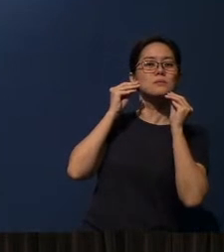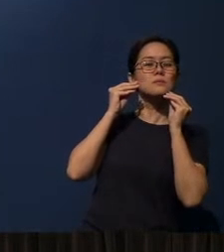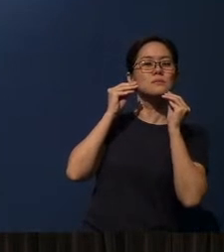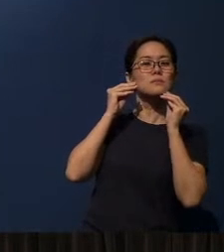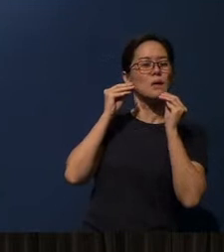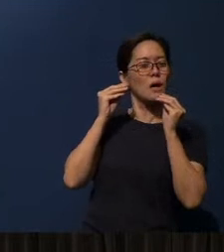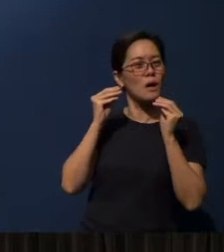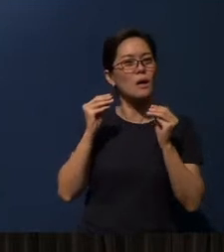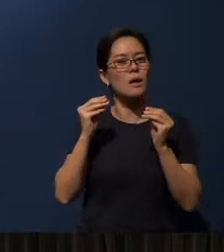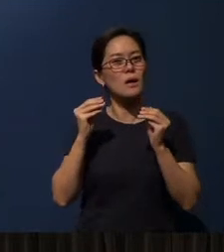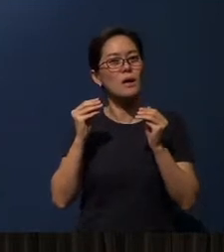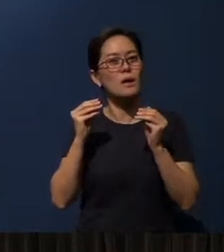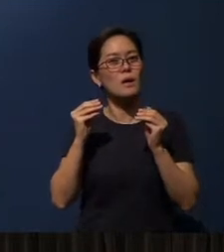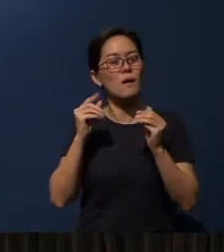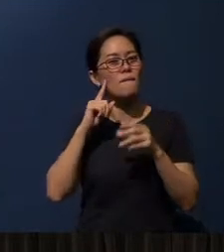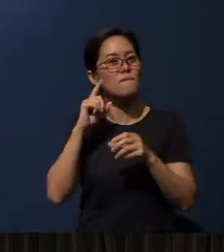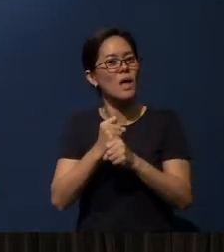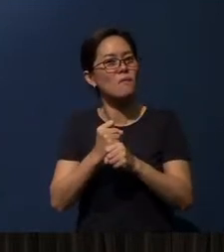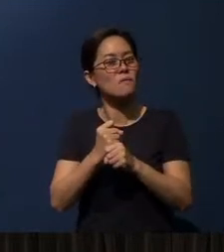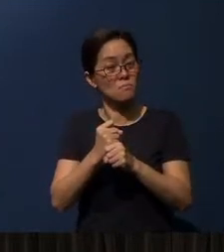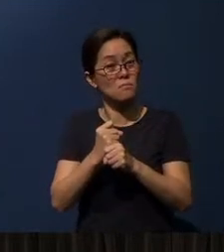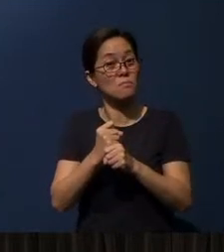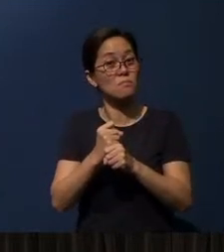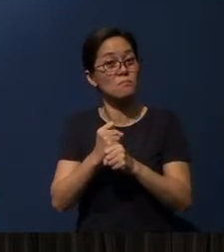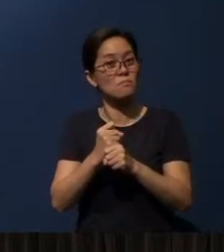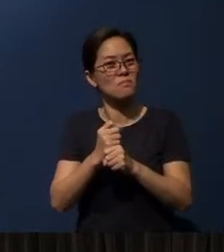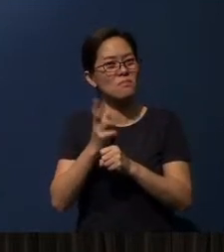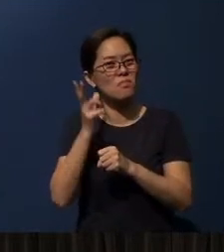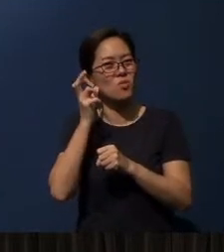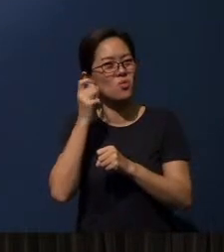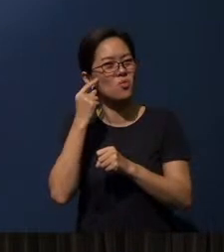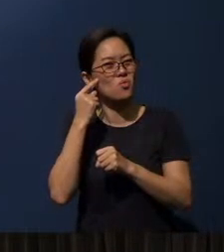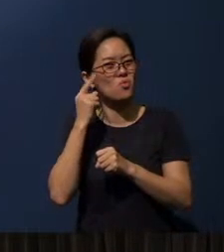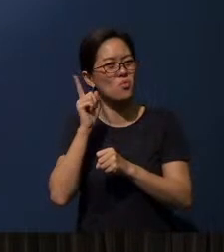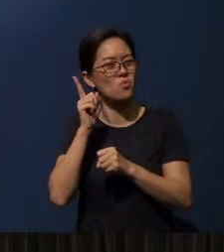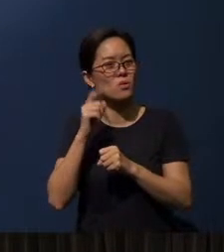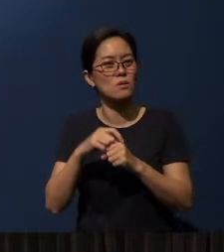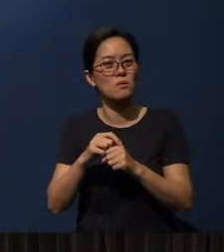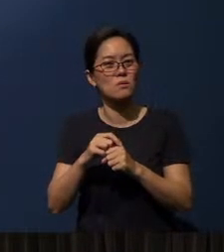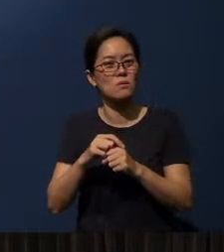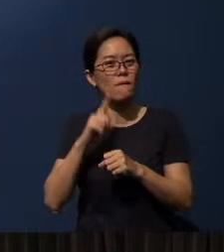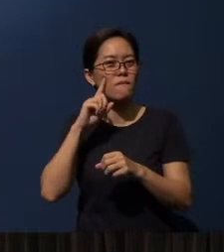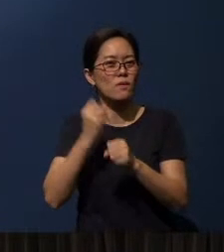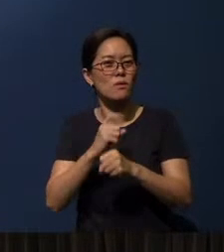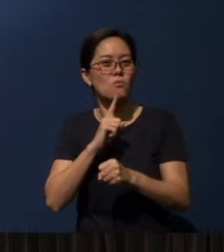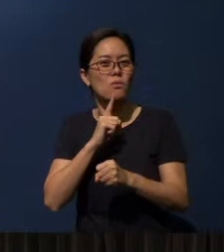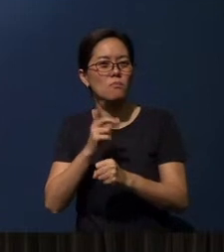Faith indeed comes by hearing.